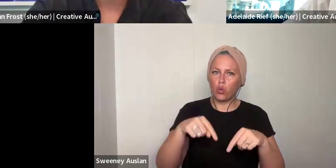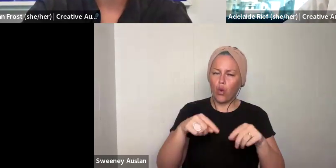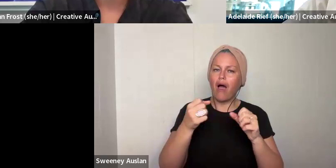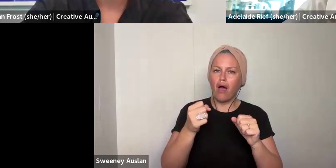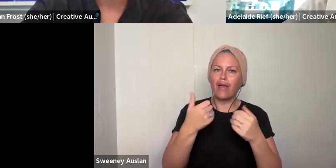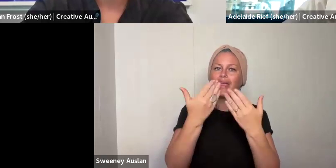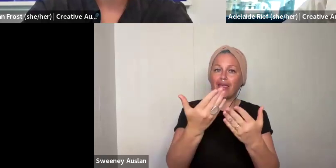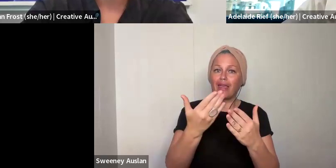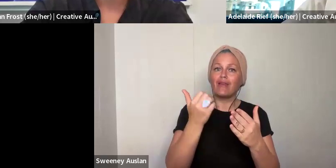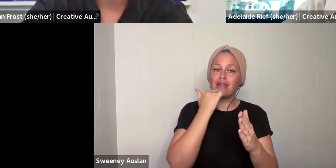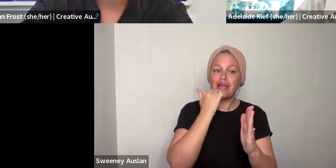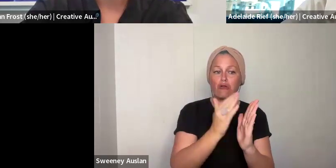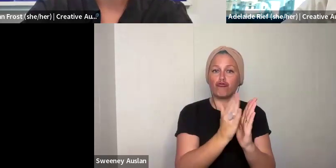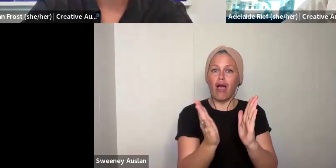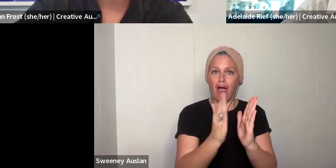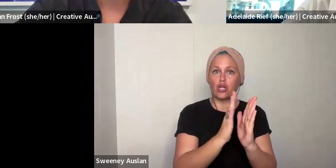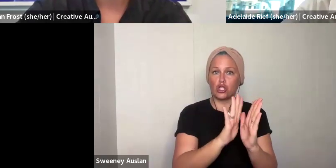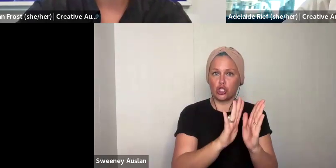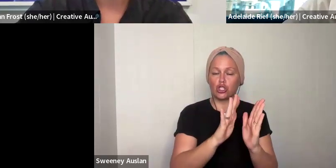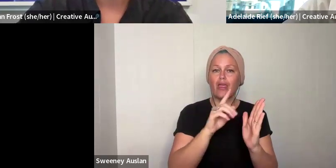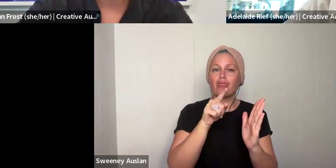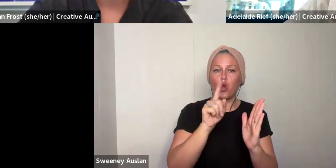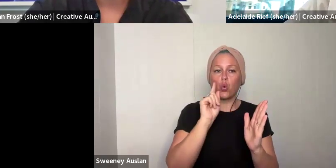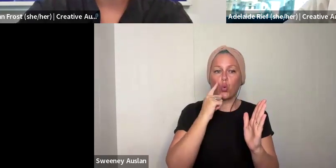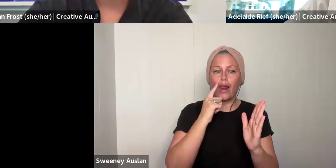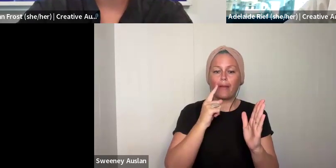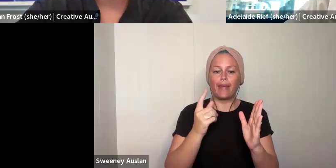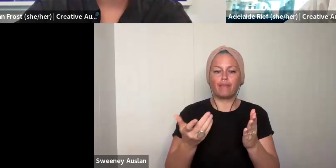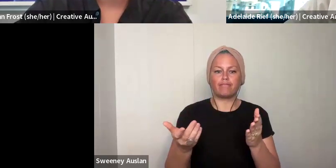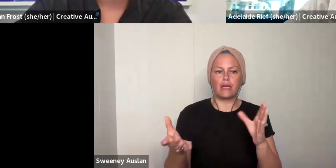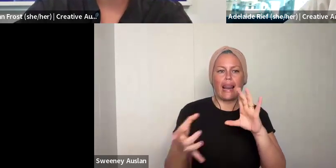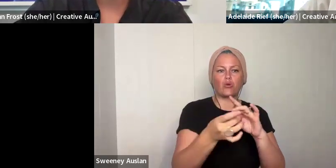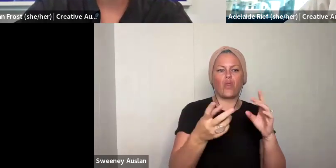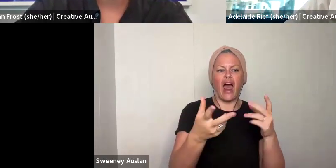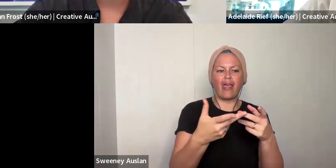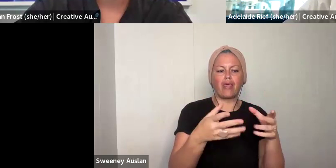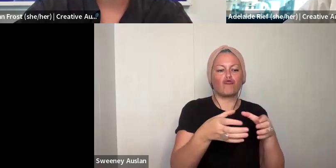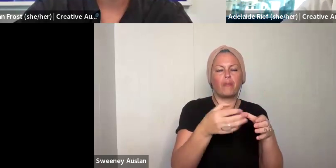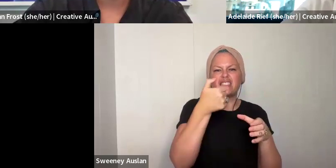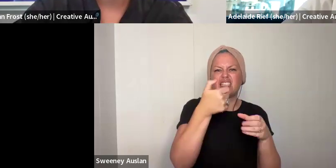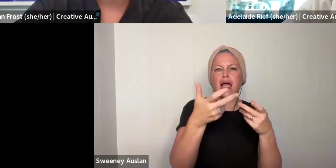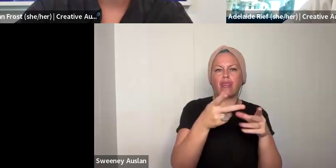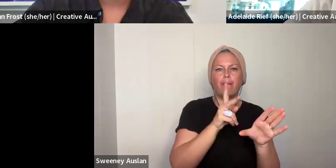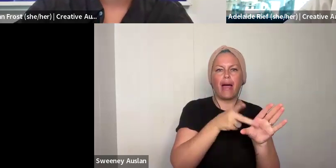We have given the date range, and then you will be assigned to a small group of about six other